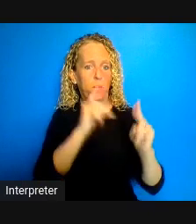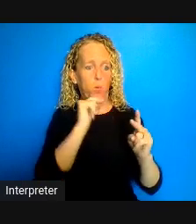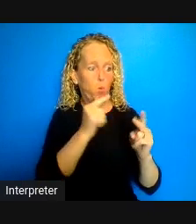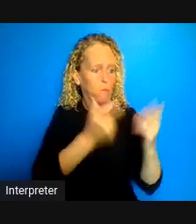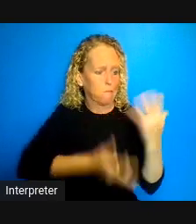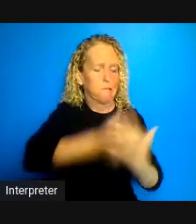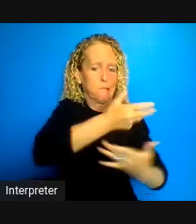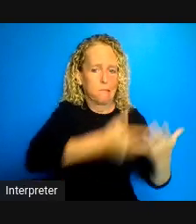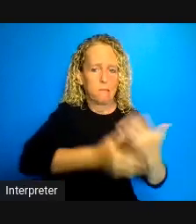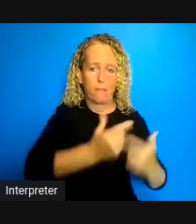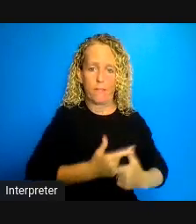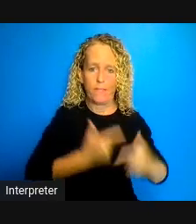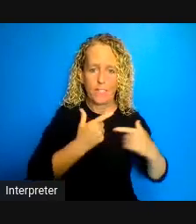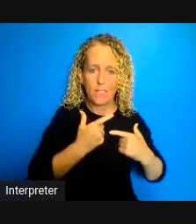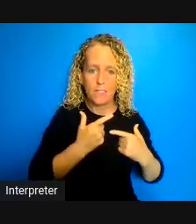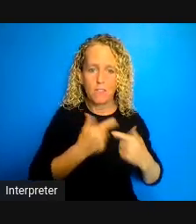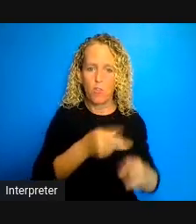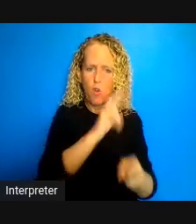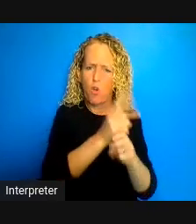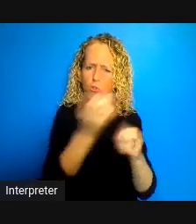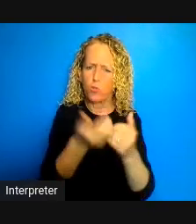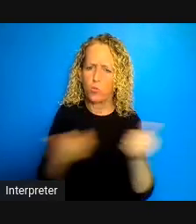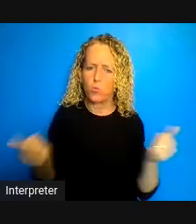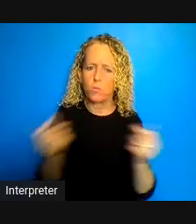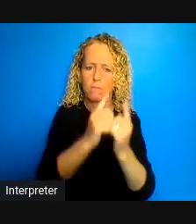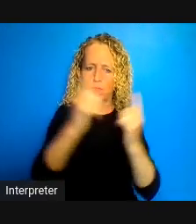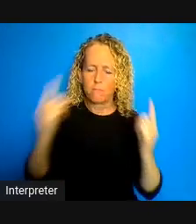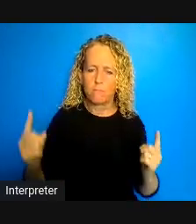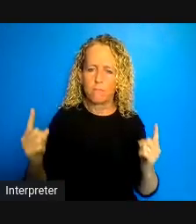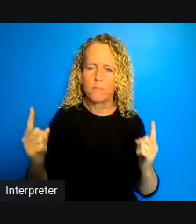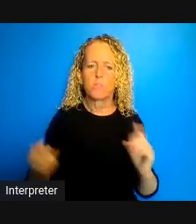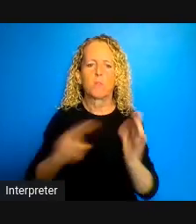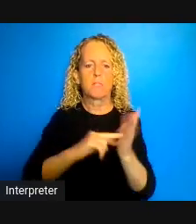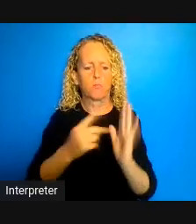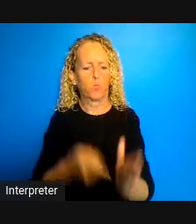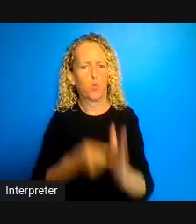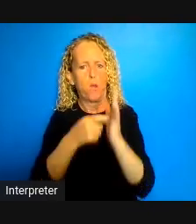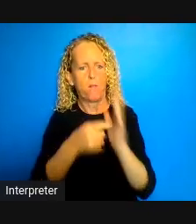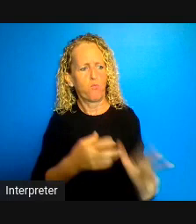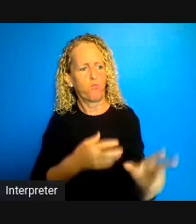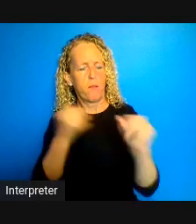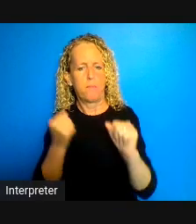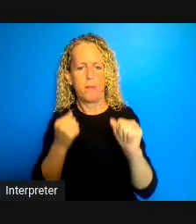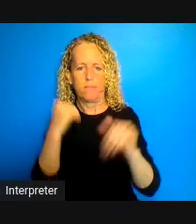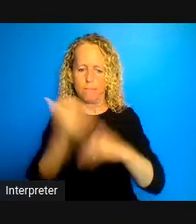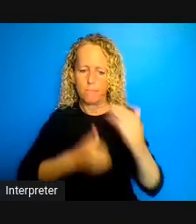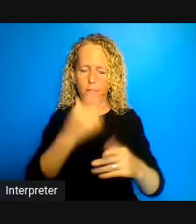to rapid preventive measures I'm turning your attention to some other sites of